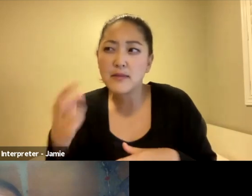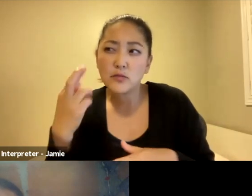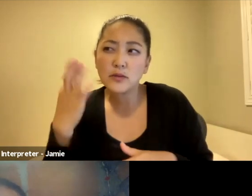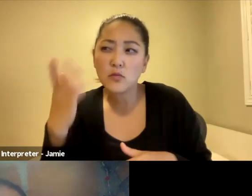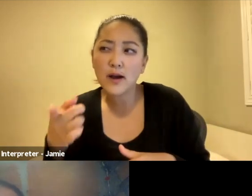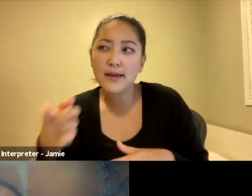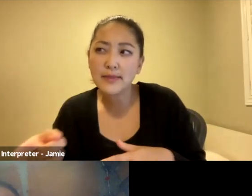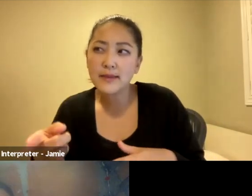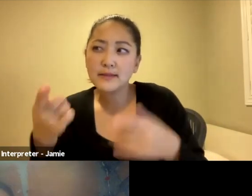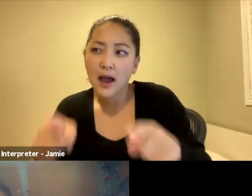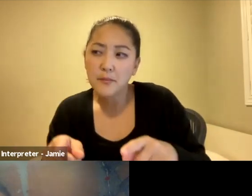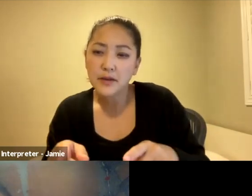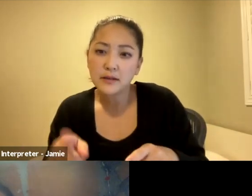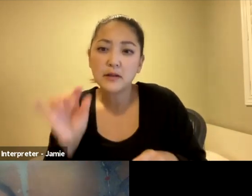world that exists also.